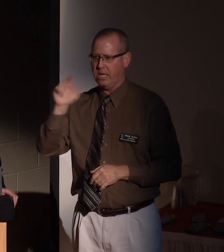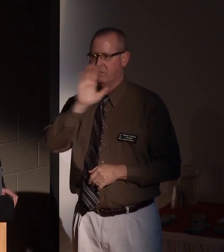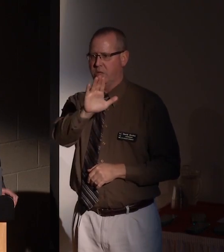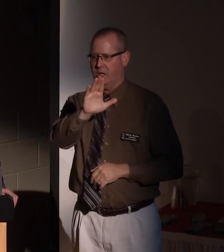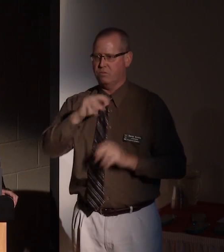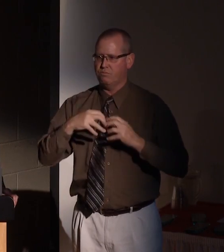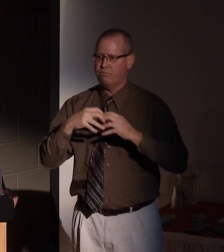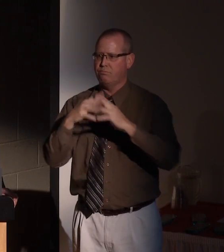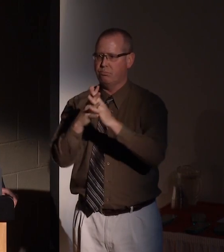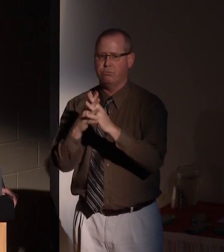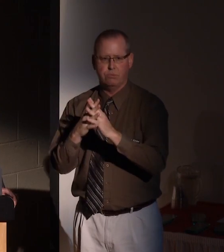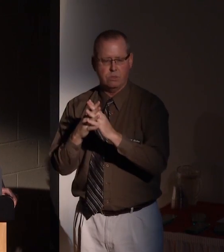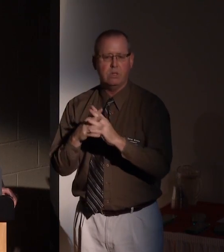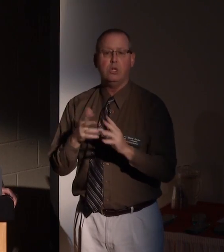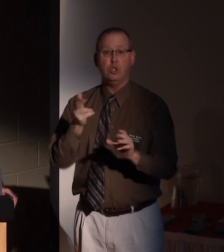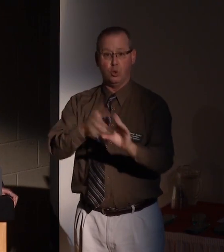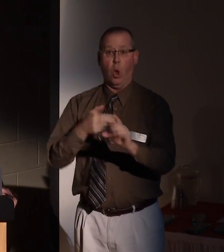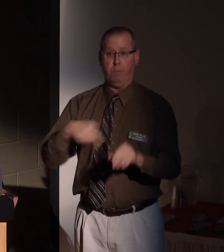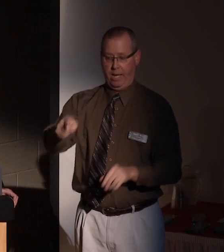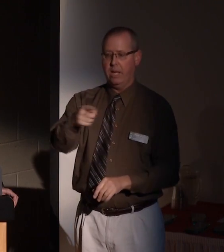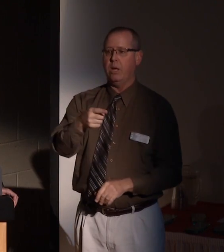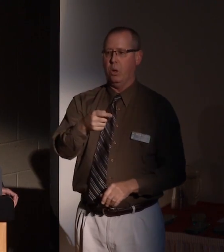Please join me in watching the video.